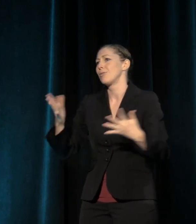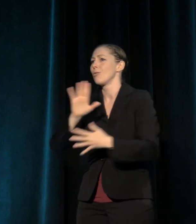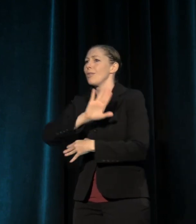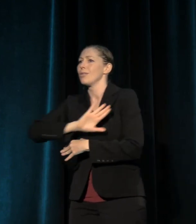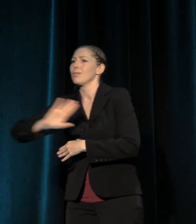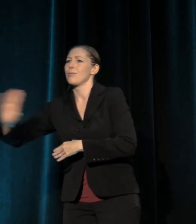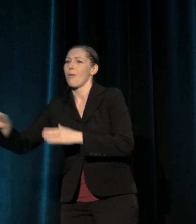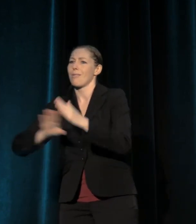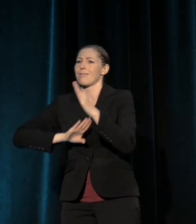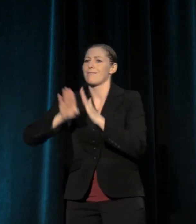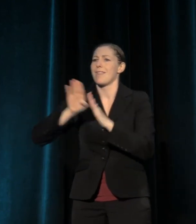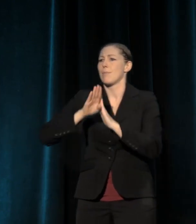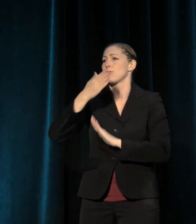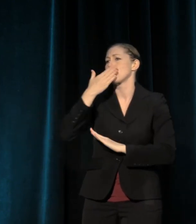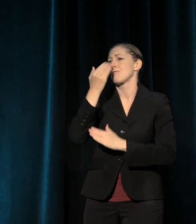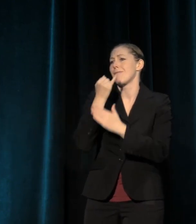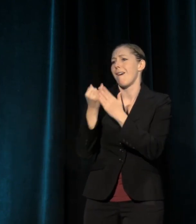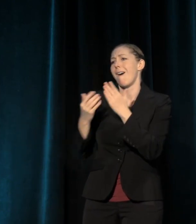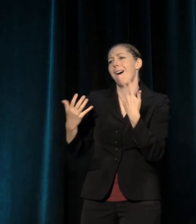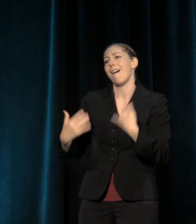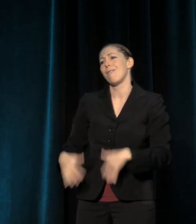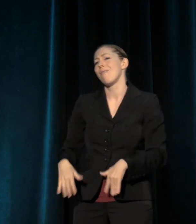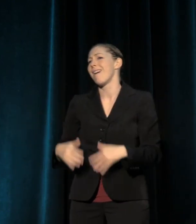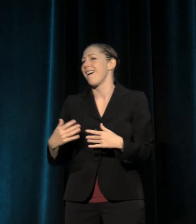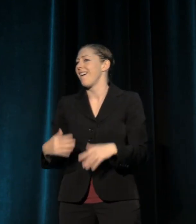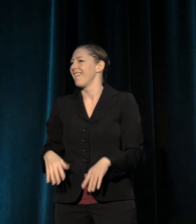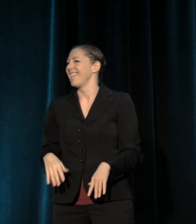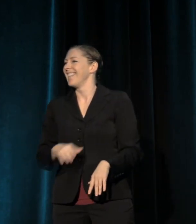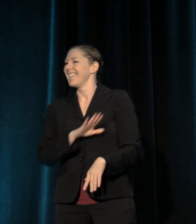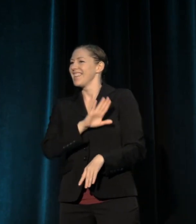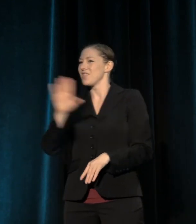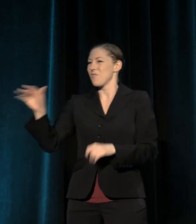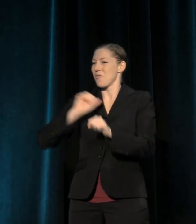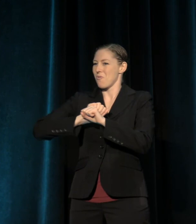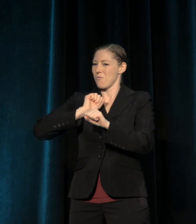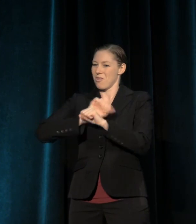for the good work that you are doing in our communities,